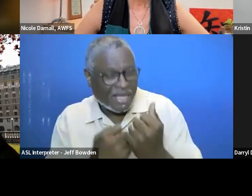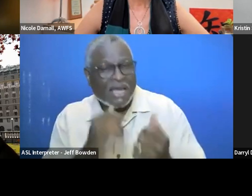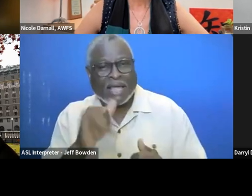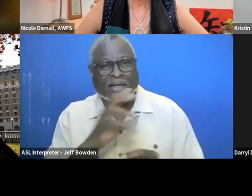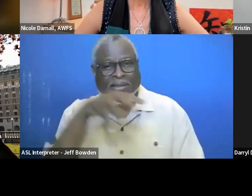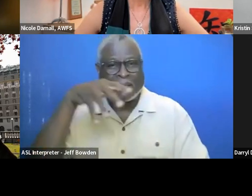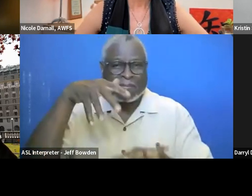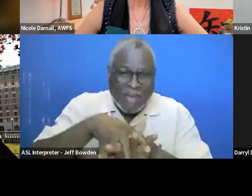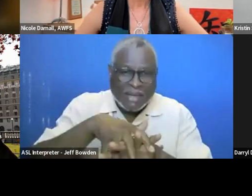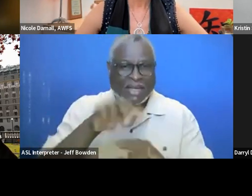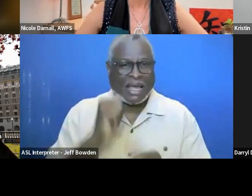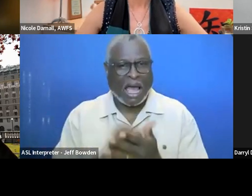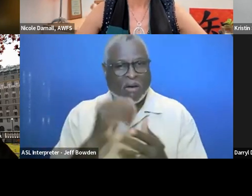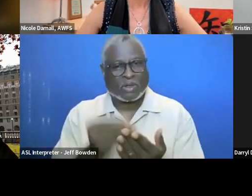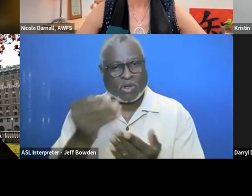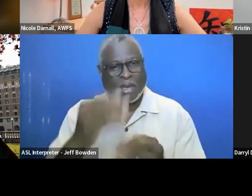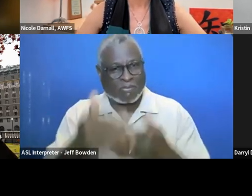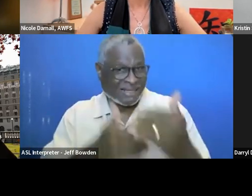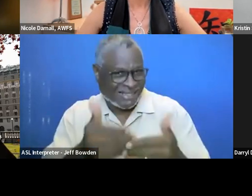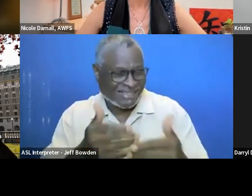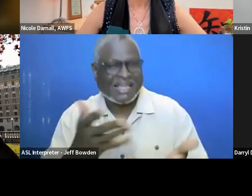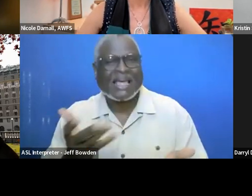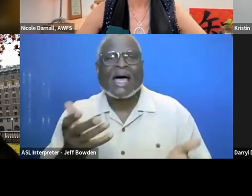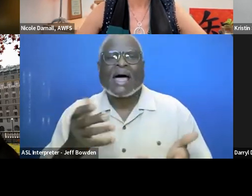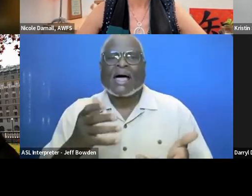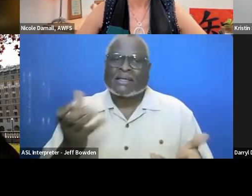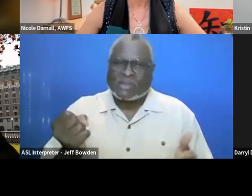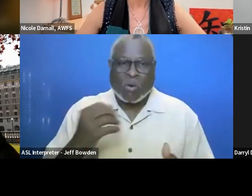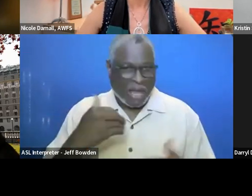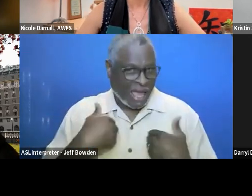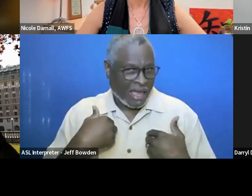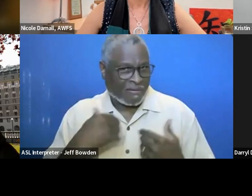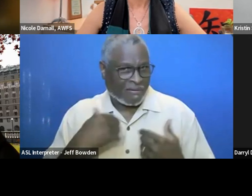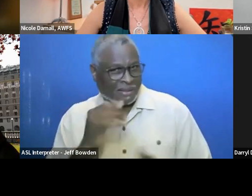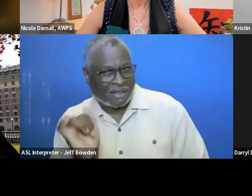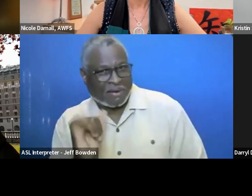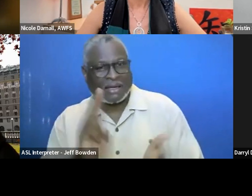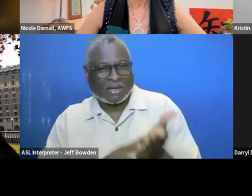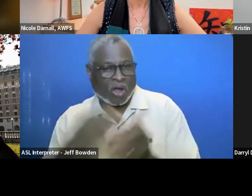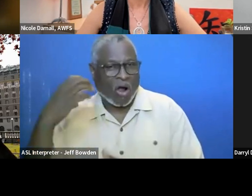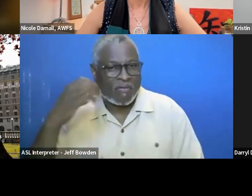in our procurement process, so we have some contracting officers with the IRS,